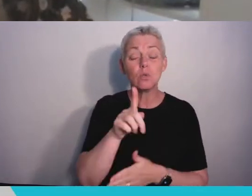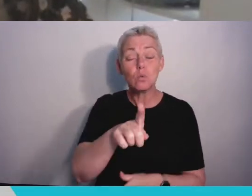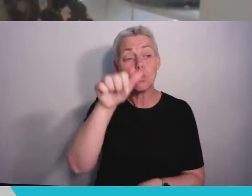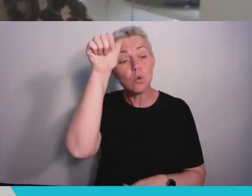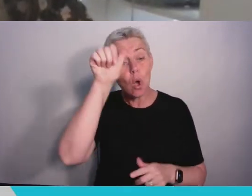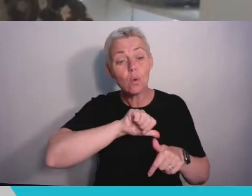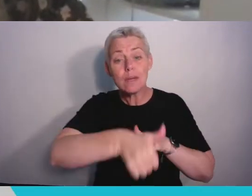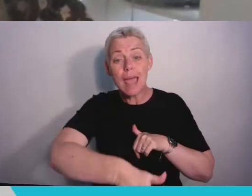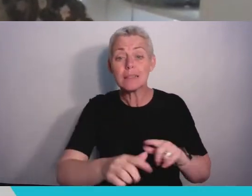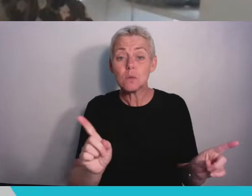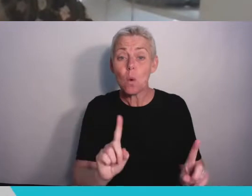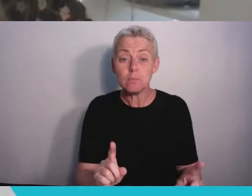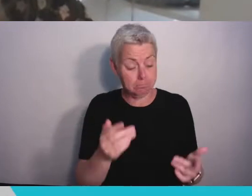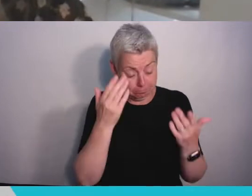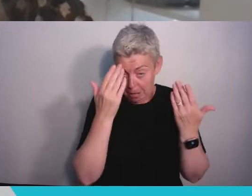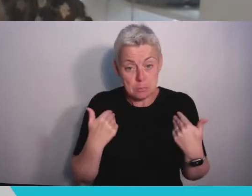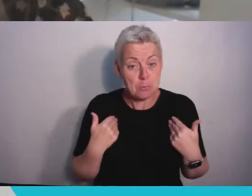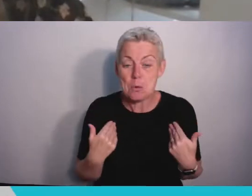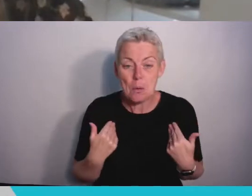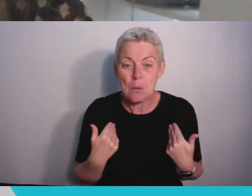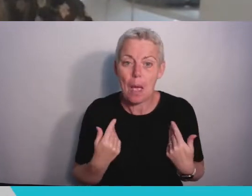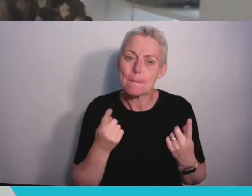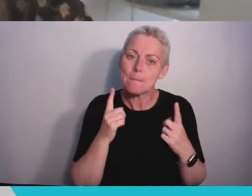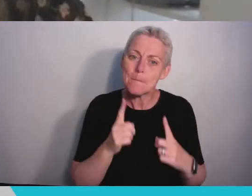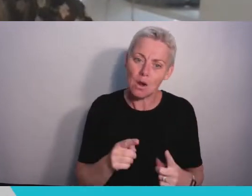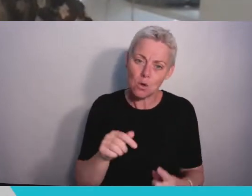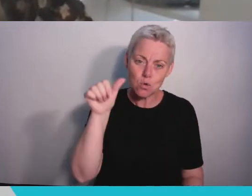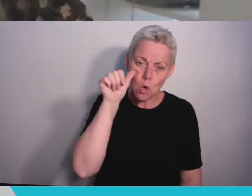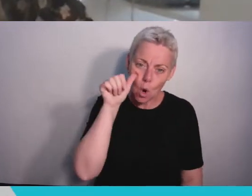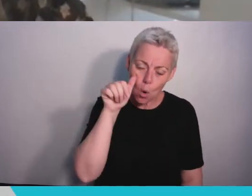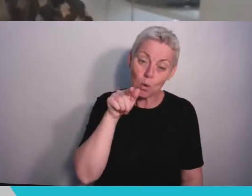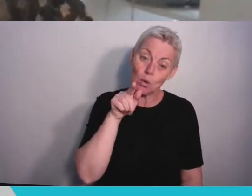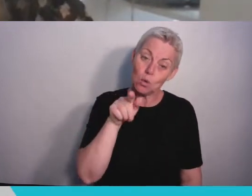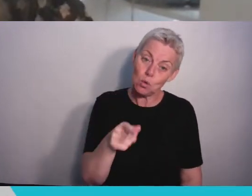fact that what you learned both inside and outside of MVB or Queens has more than prepared